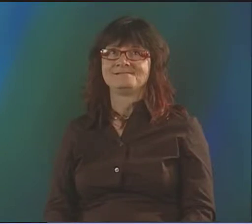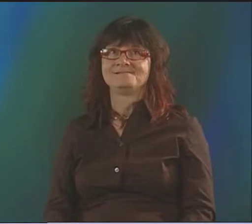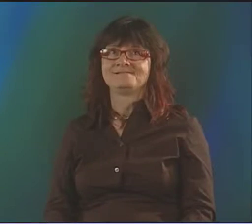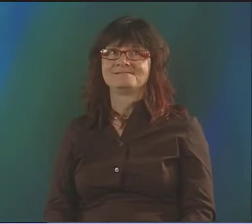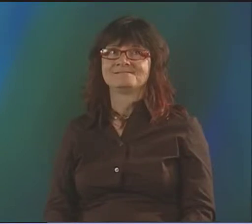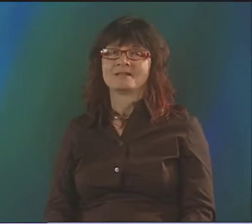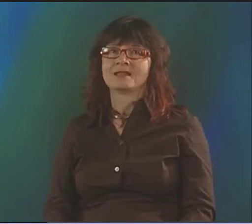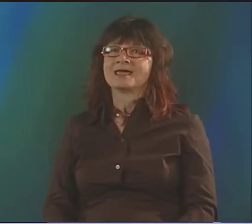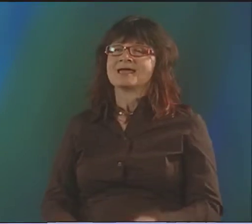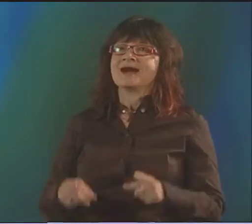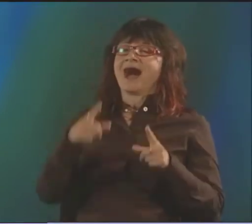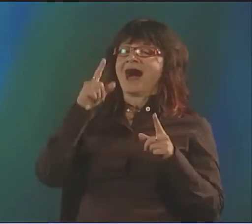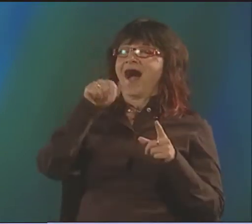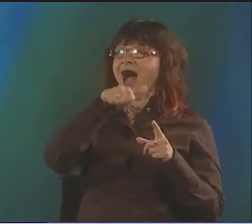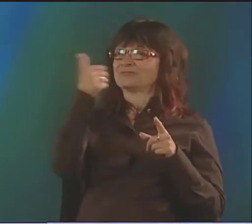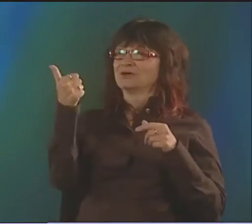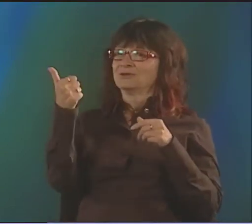THAT I'VE INCORPORATED IN MY WORK.